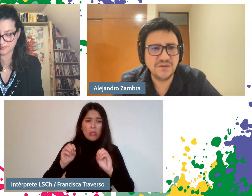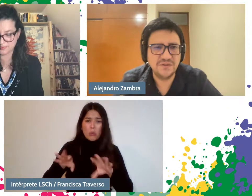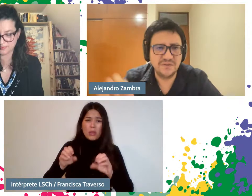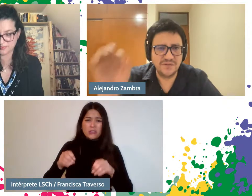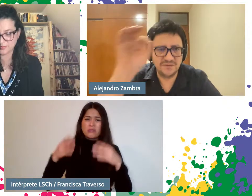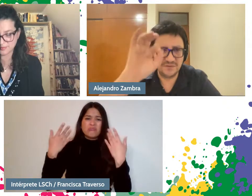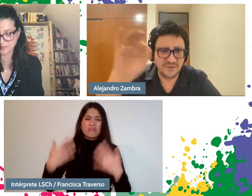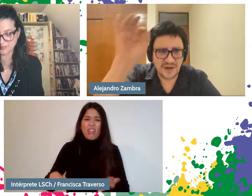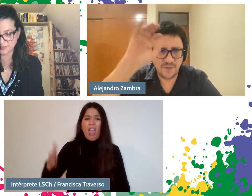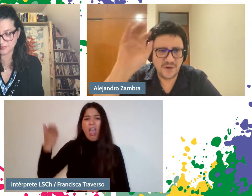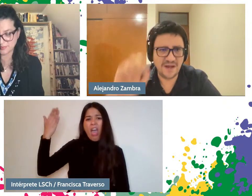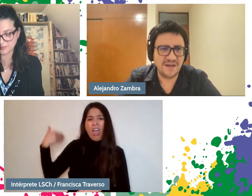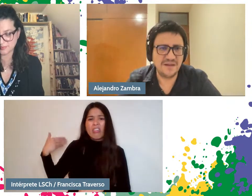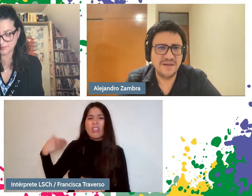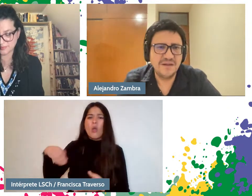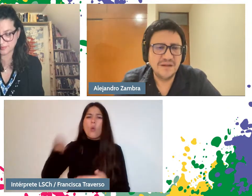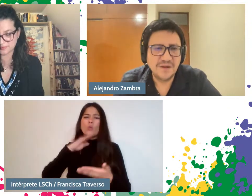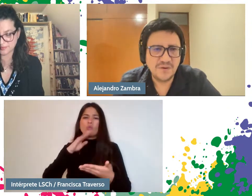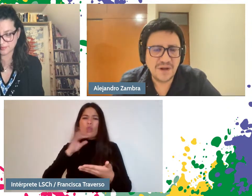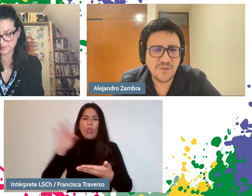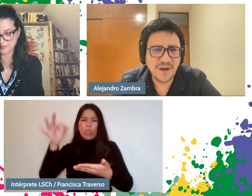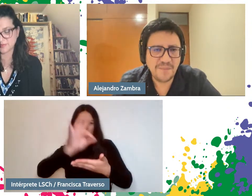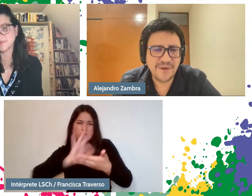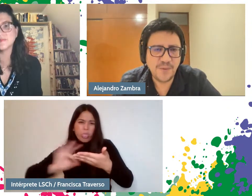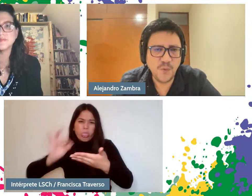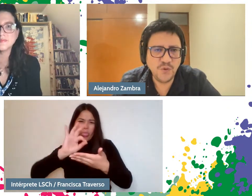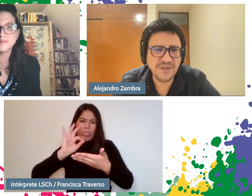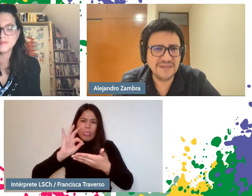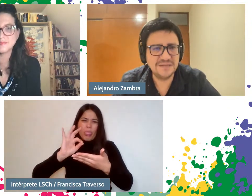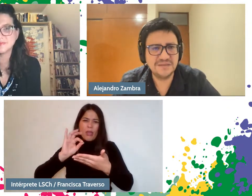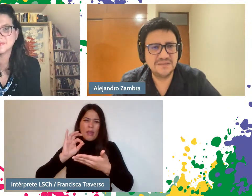with some answered and erased